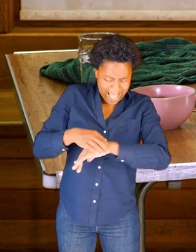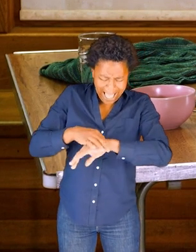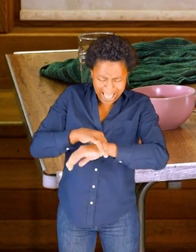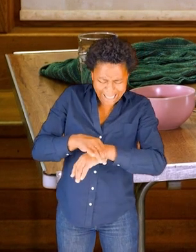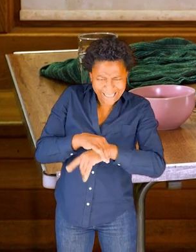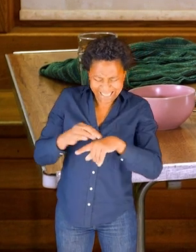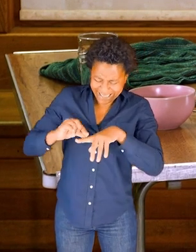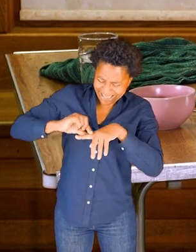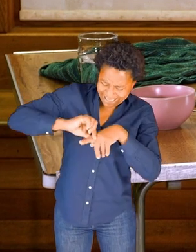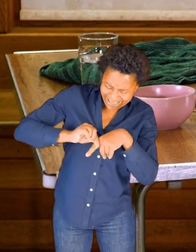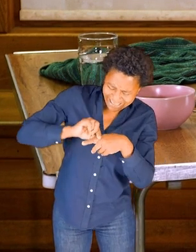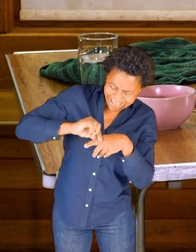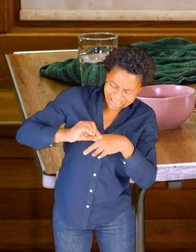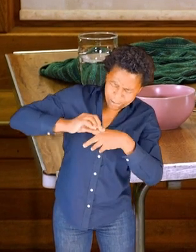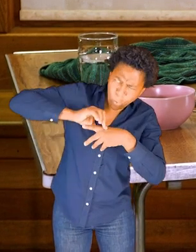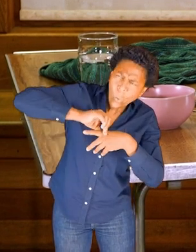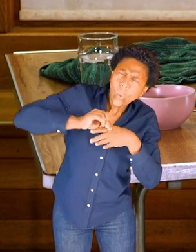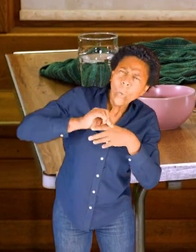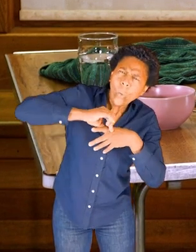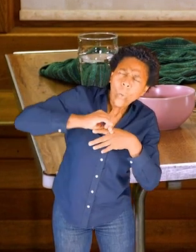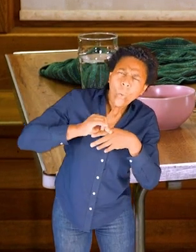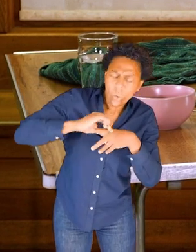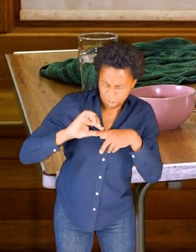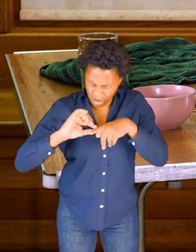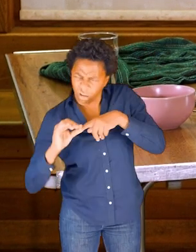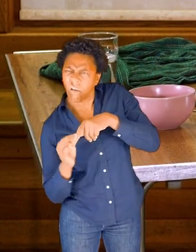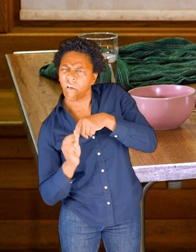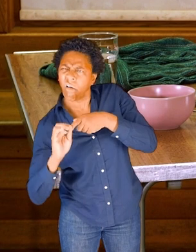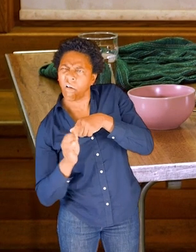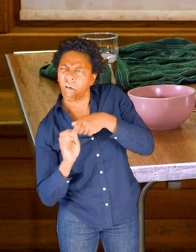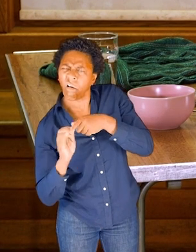So where does it insert to on one end and the other end?